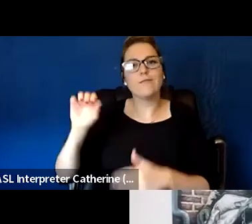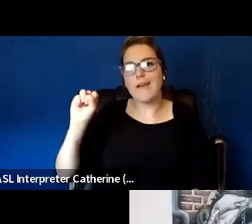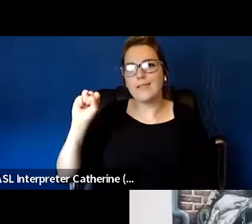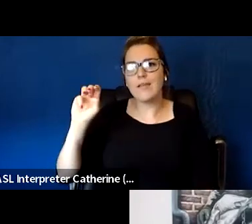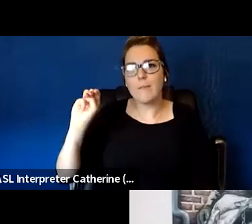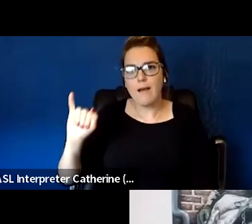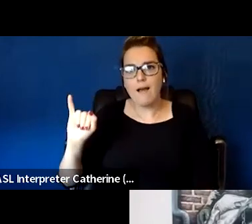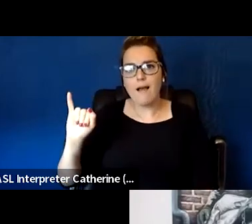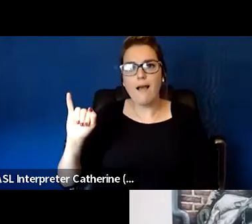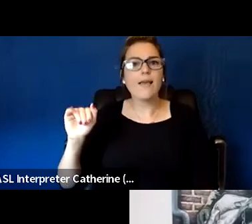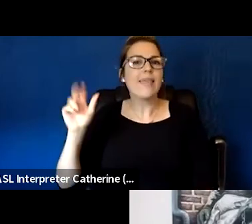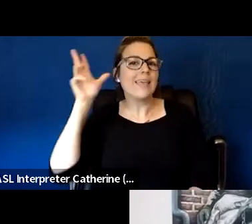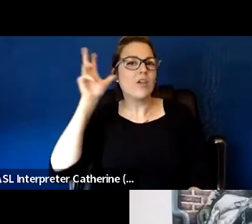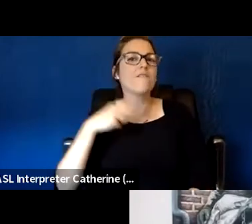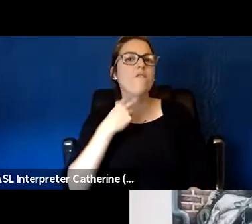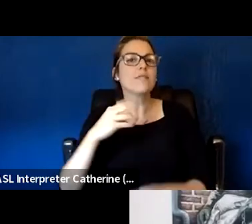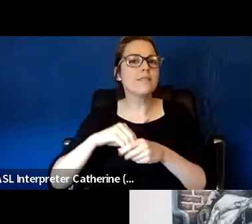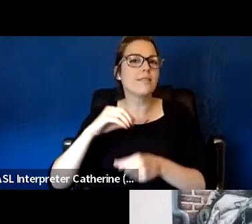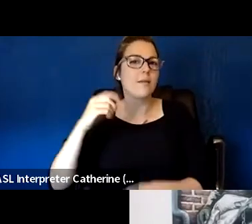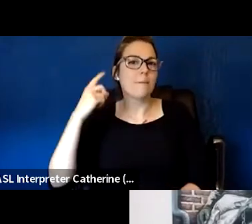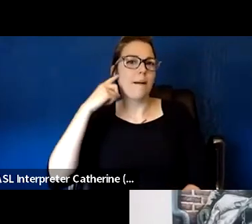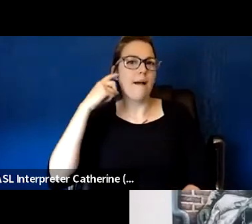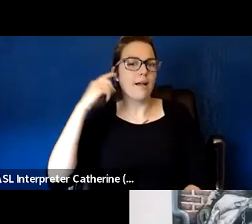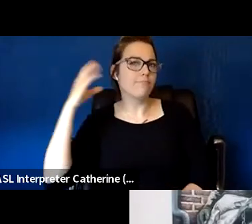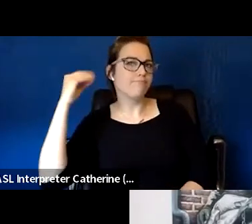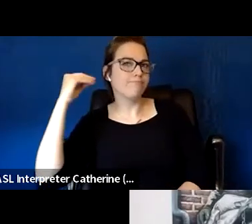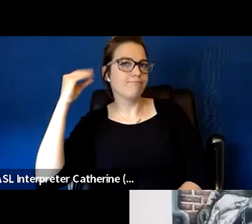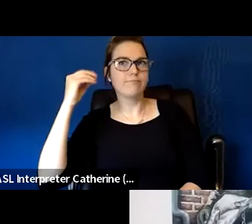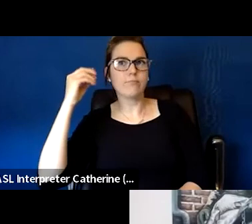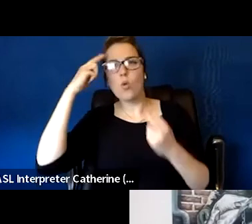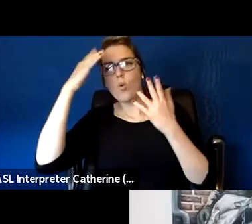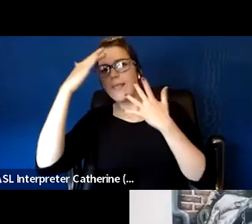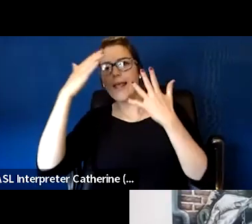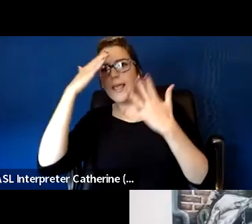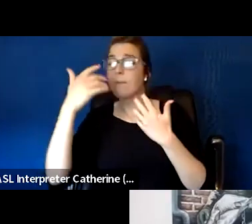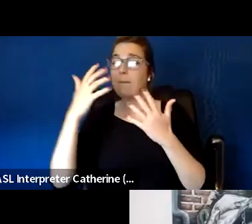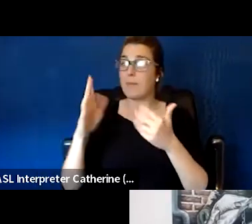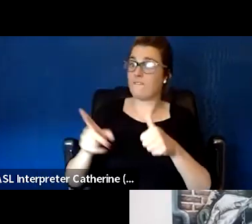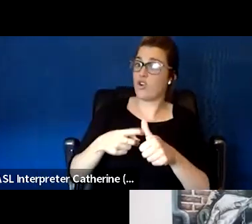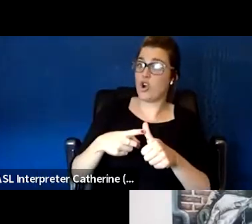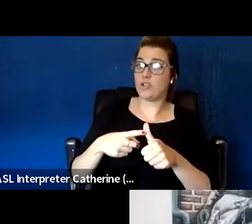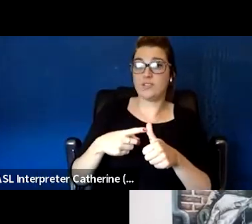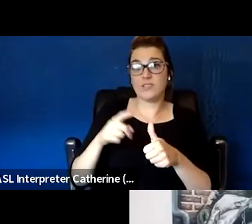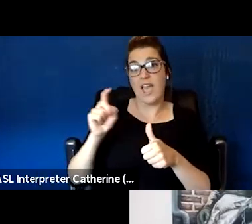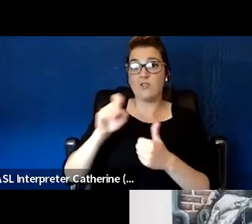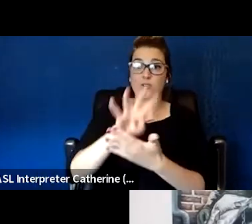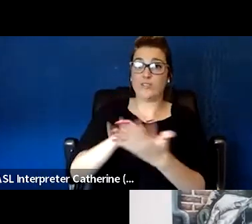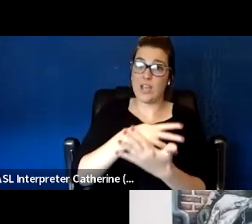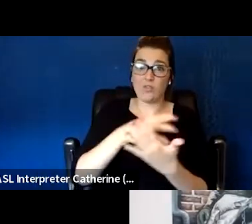in how they're feeling, then working with them at that point in time. If they're willing to work around their hygiene,